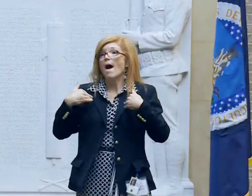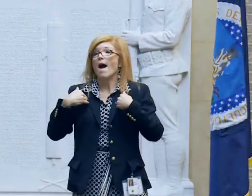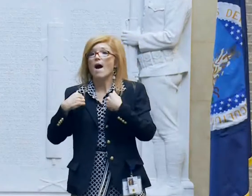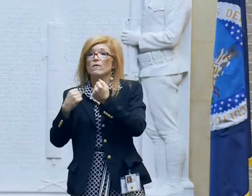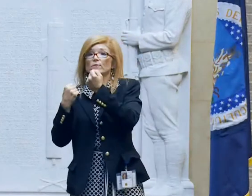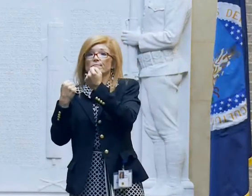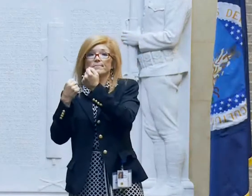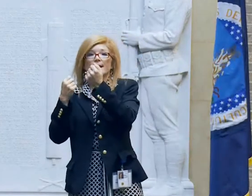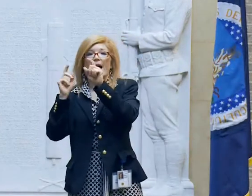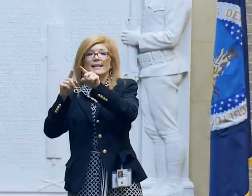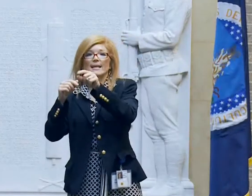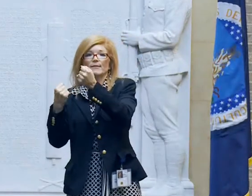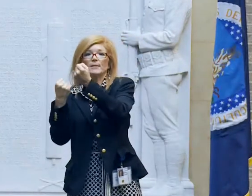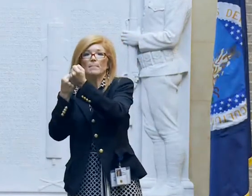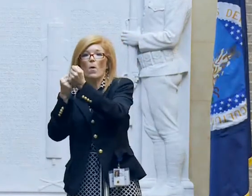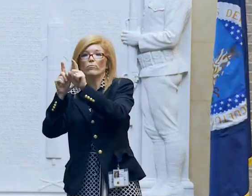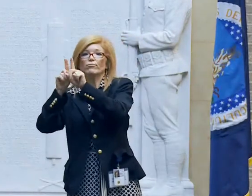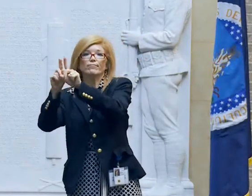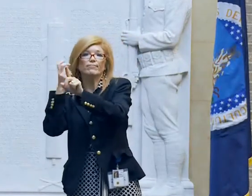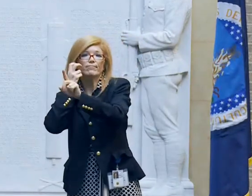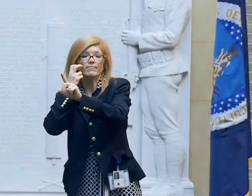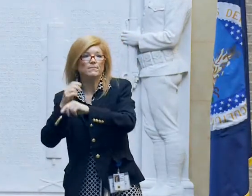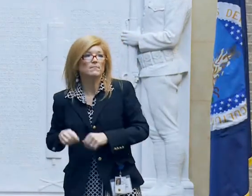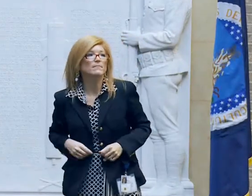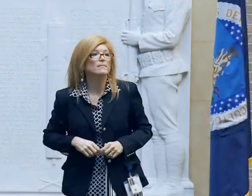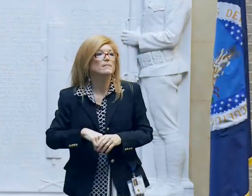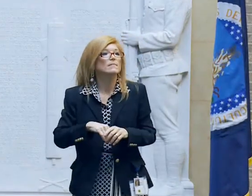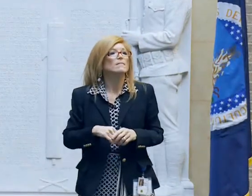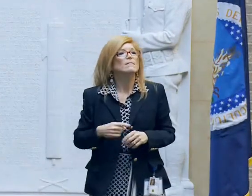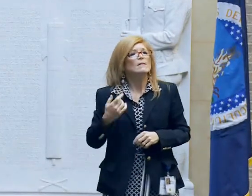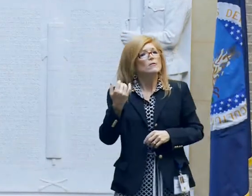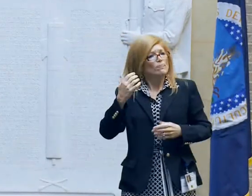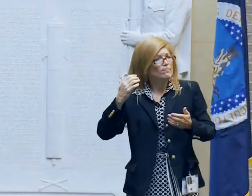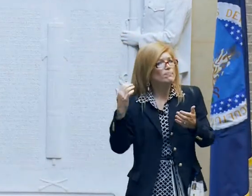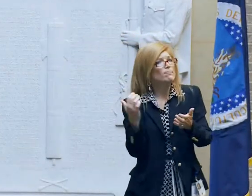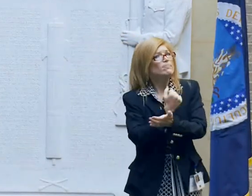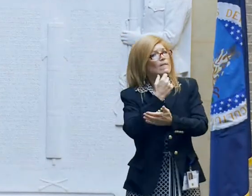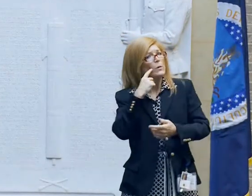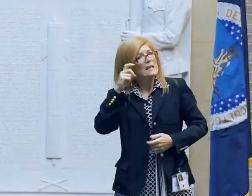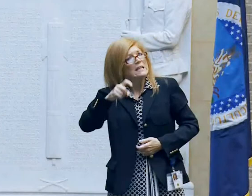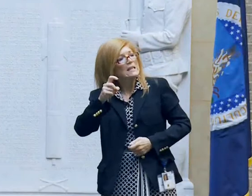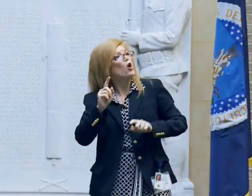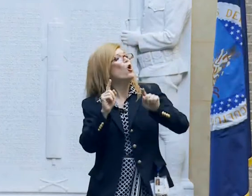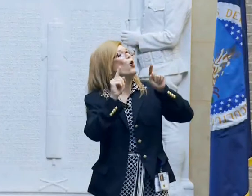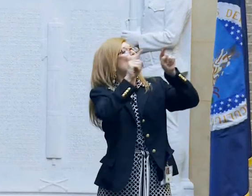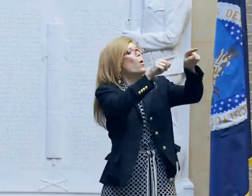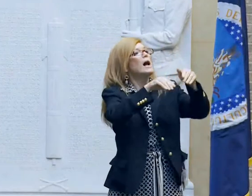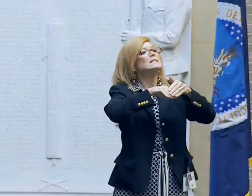available. She gestures with her hands. These individuals are coordinated via a single